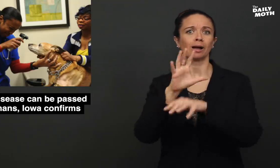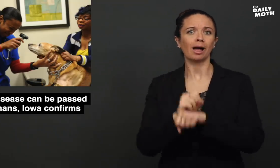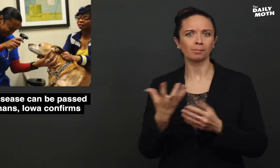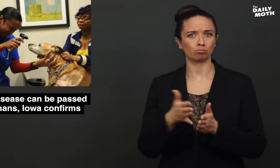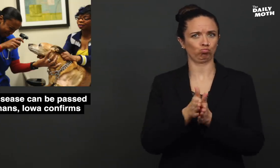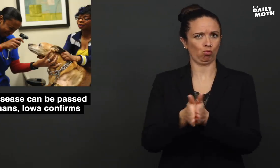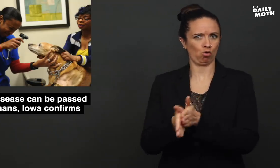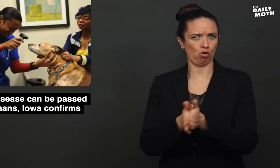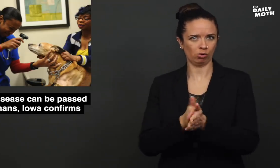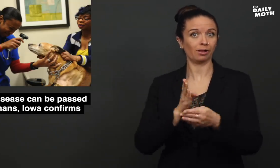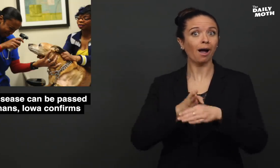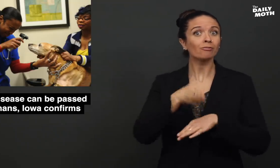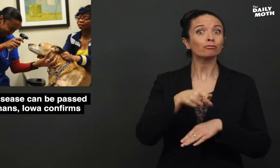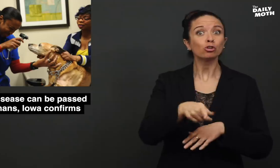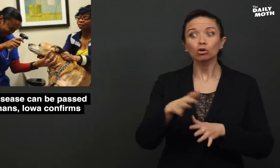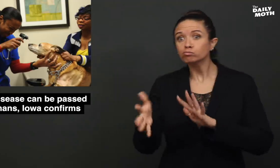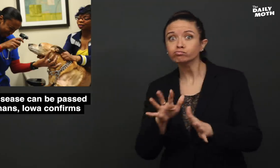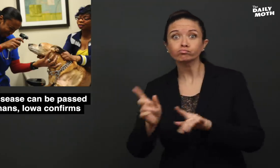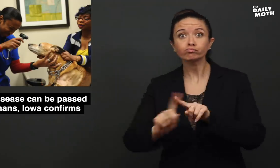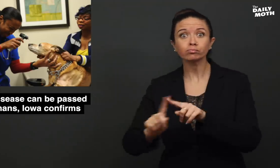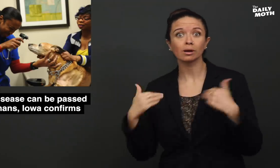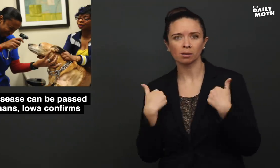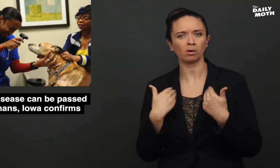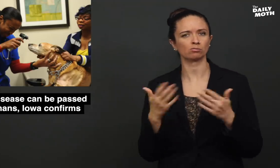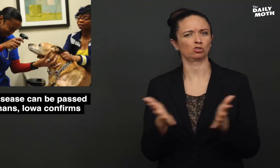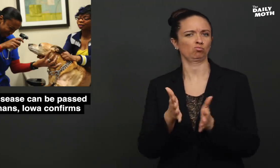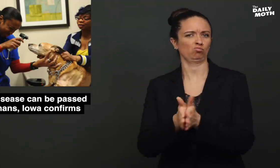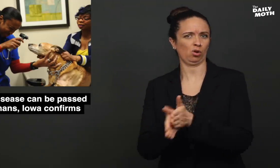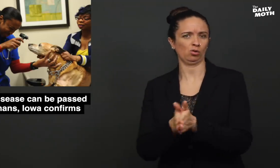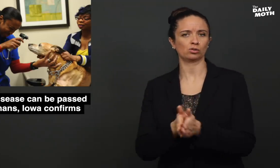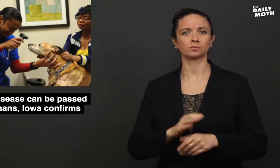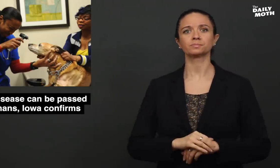a good habit of washing hands after handling animals.